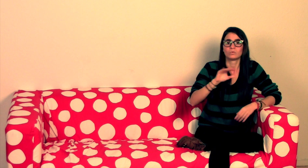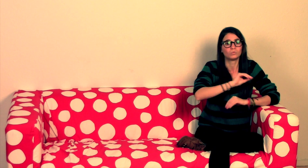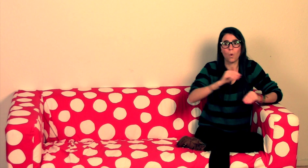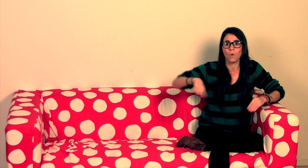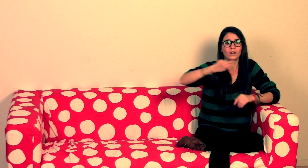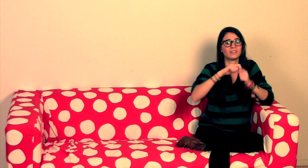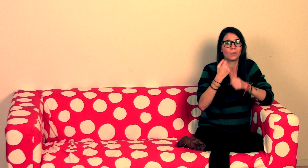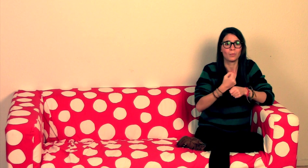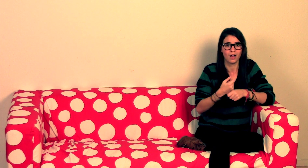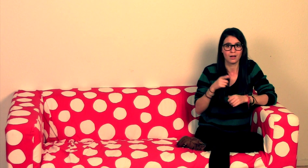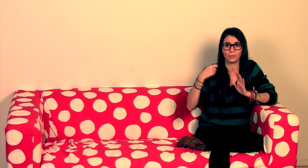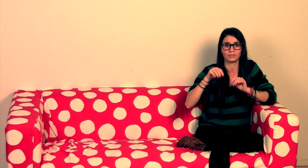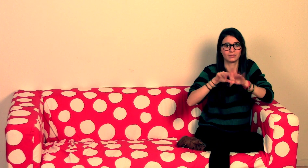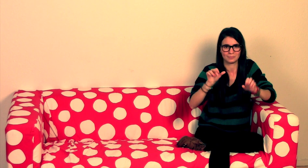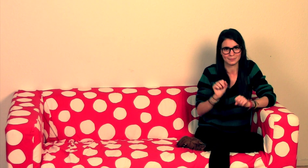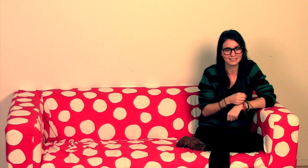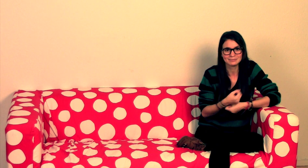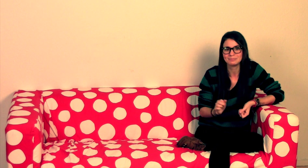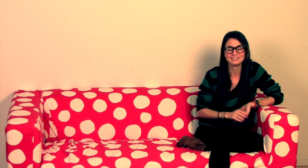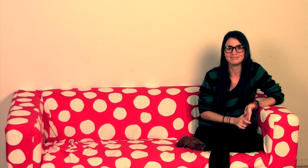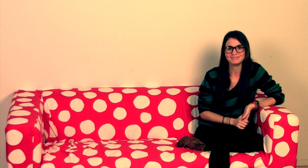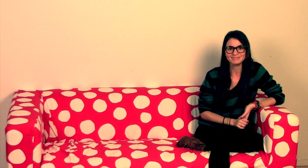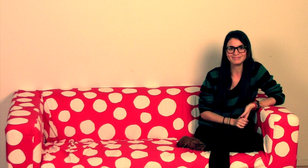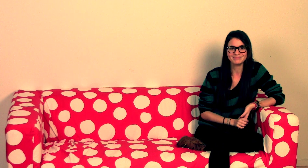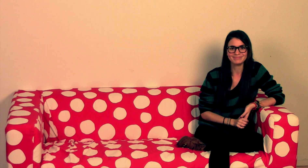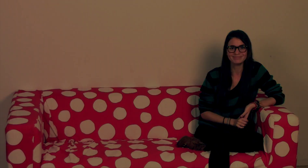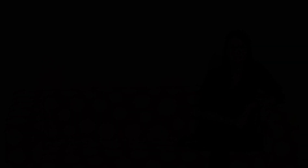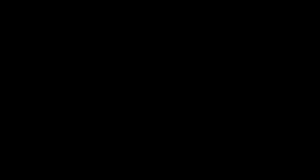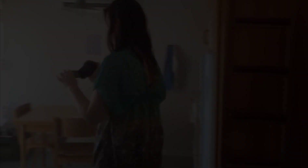because if we didn't have teamwork then we wouldn't be able to release this short film.